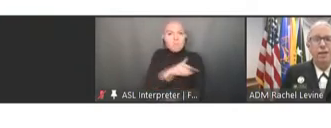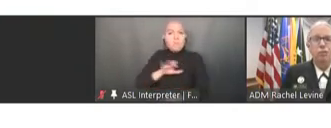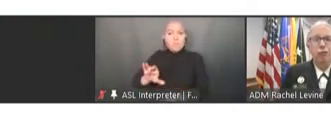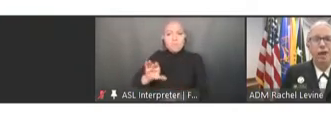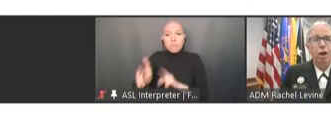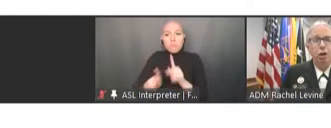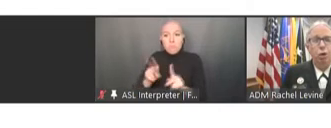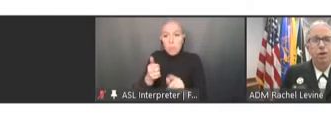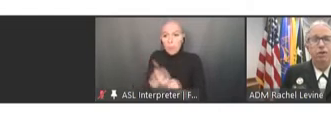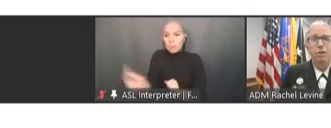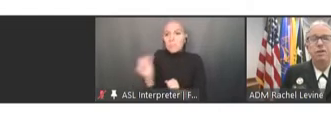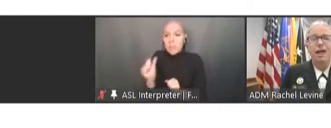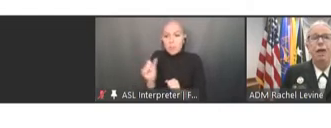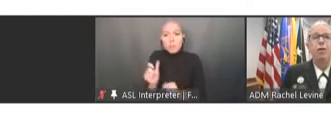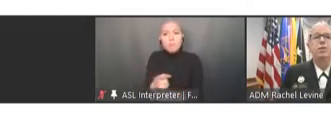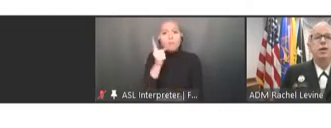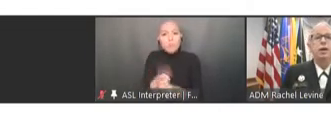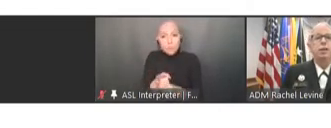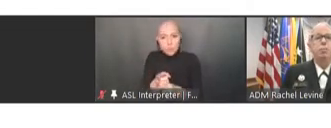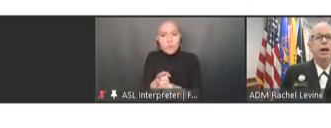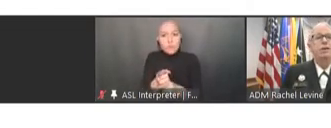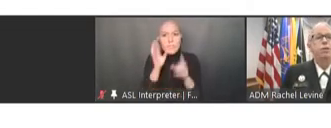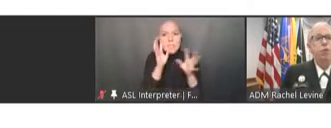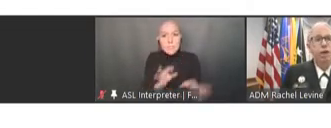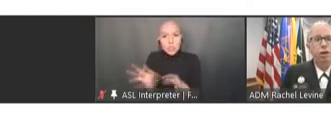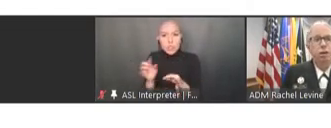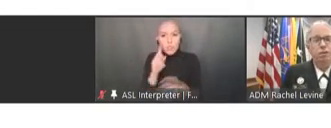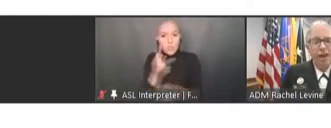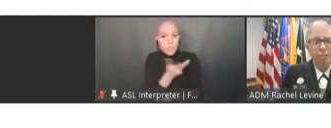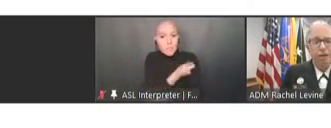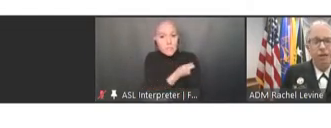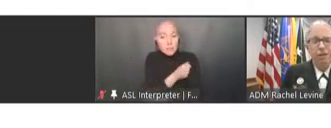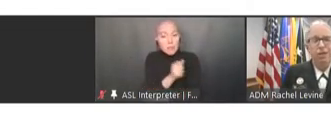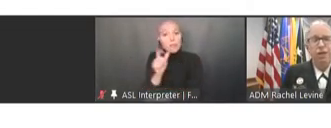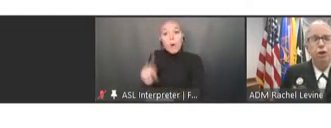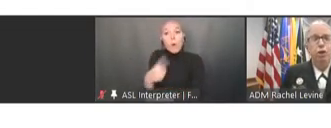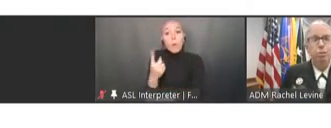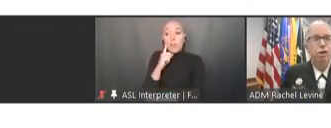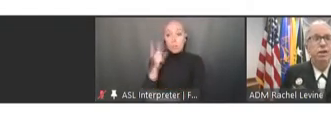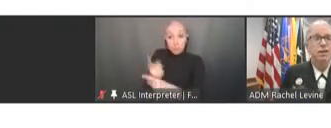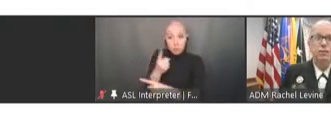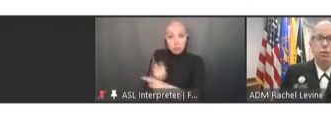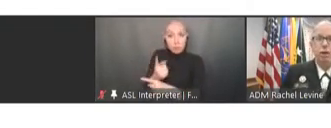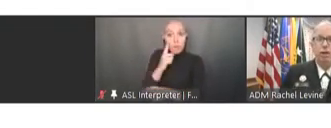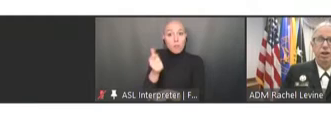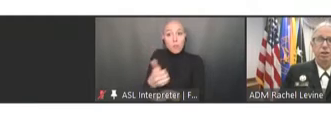and right not only for themselves but for their families and their communities and for our nation.